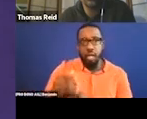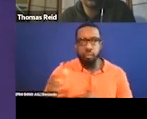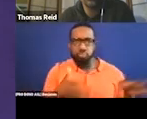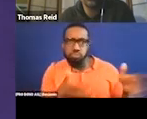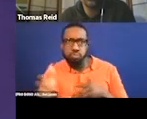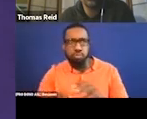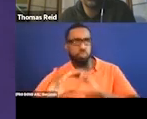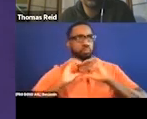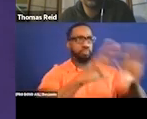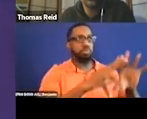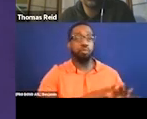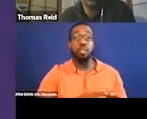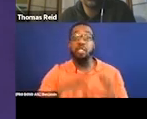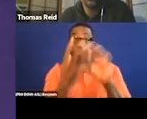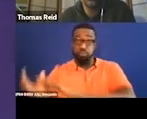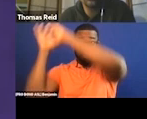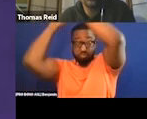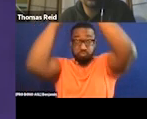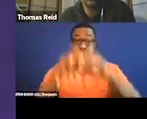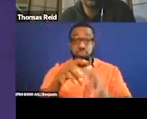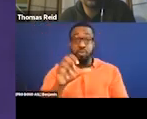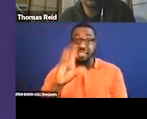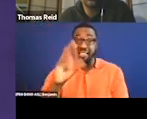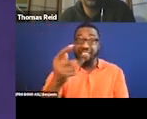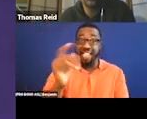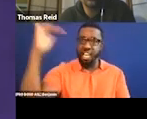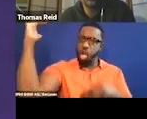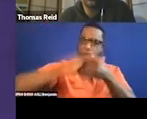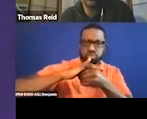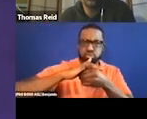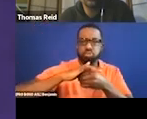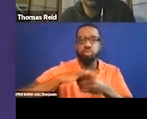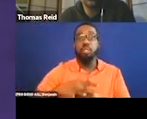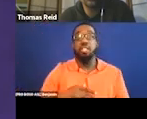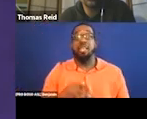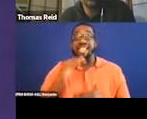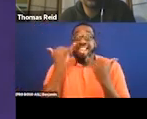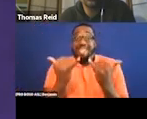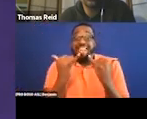Scottie slams a two handed fist dunk. Scottie about to put the Pistons away in four.